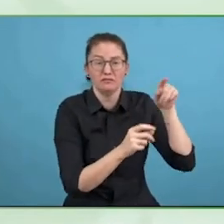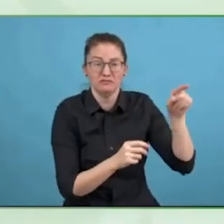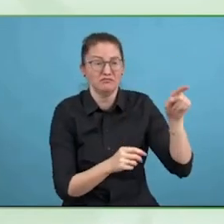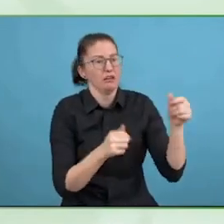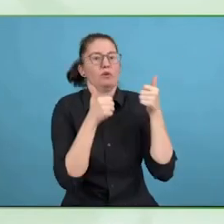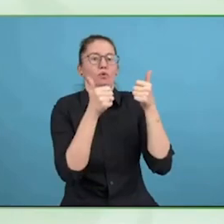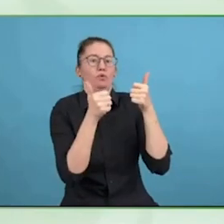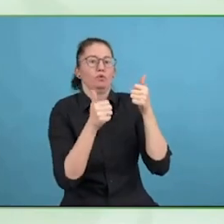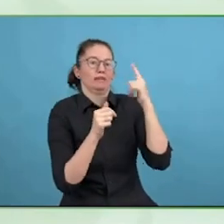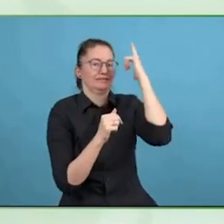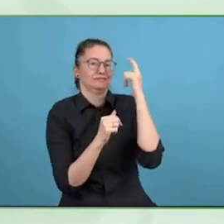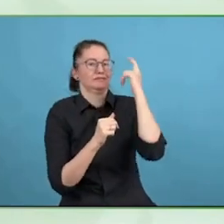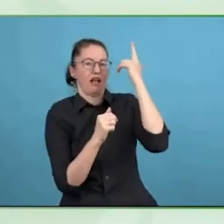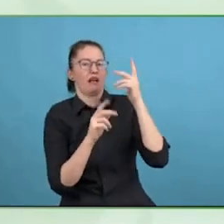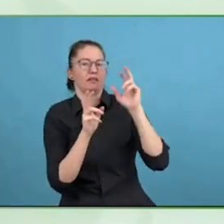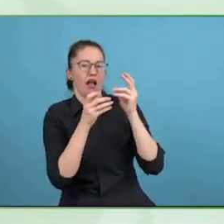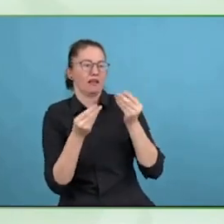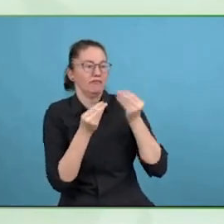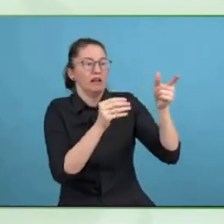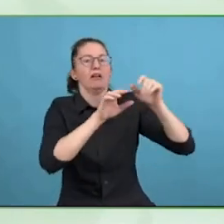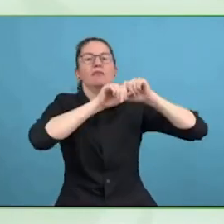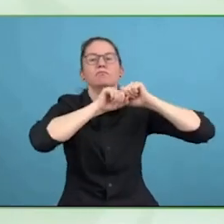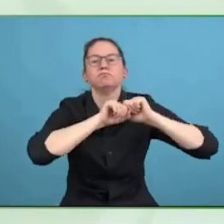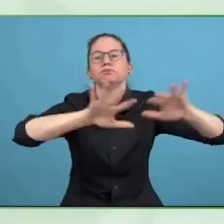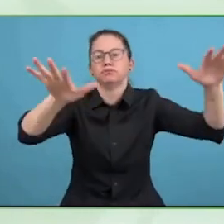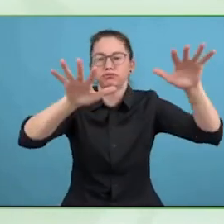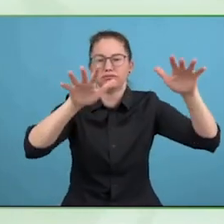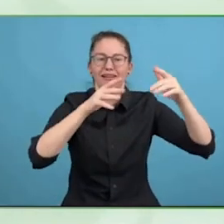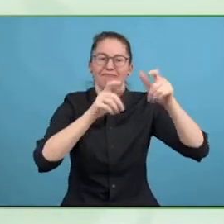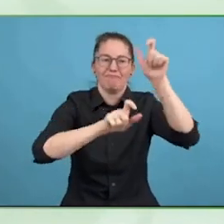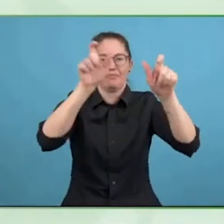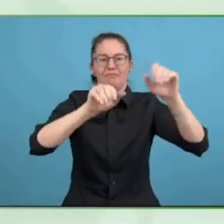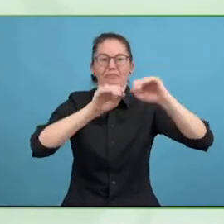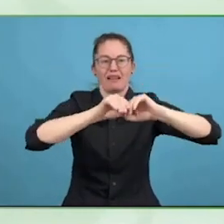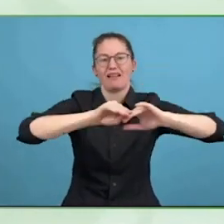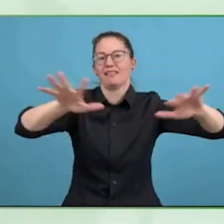make it accessible, not only in the sense of technical accessibility,